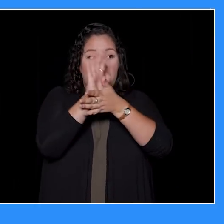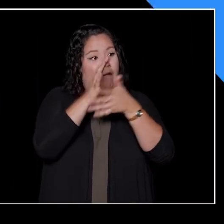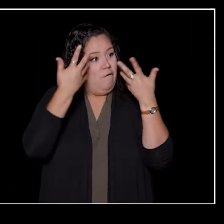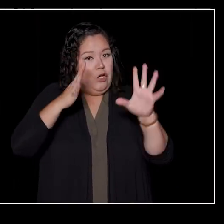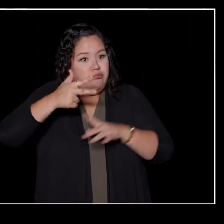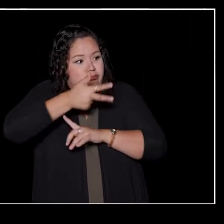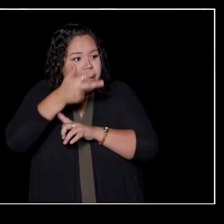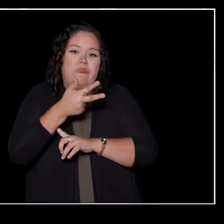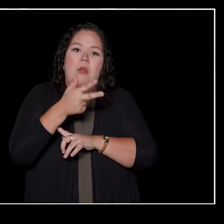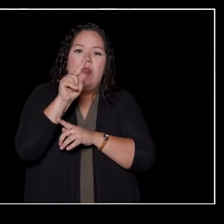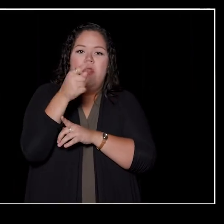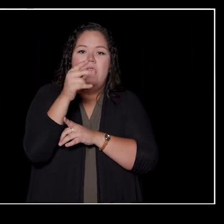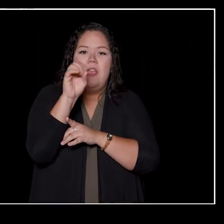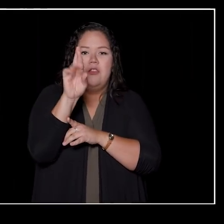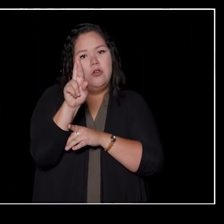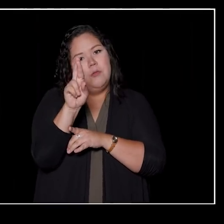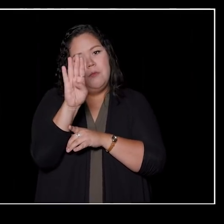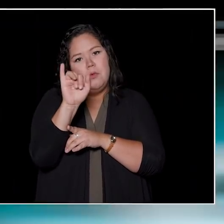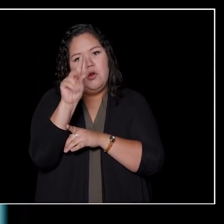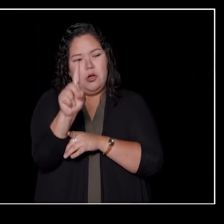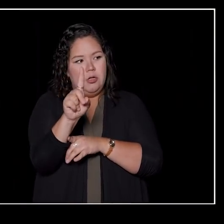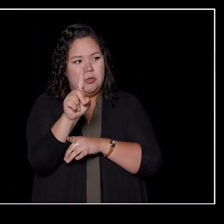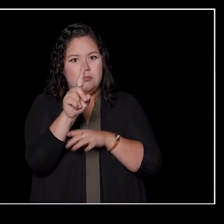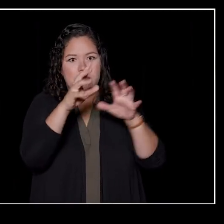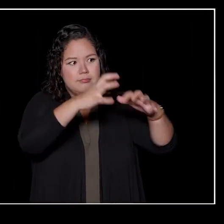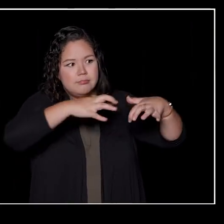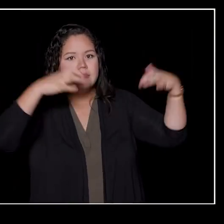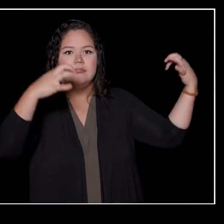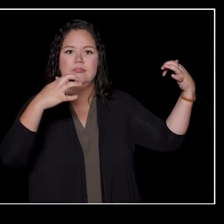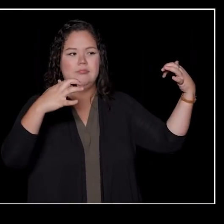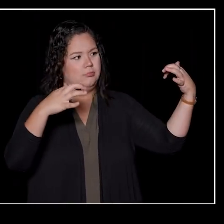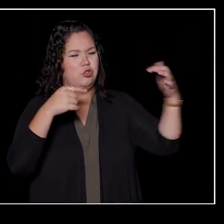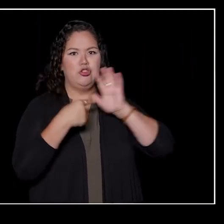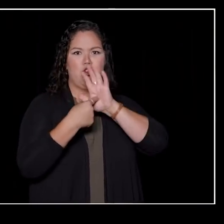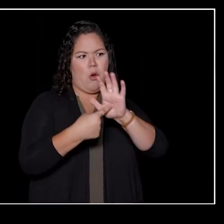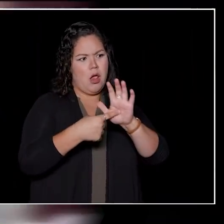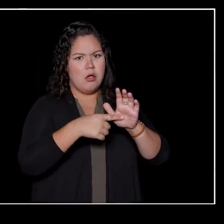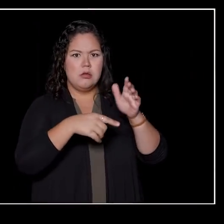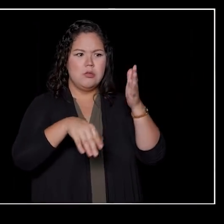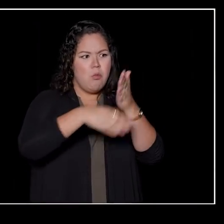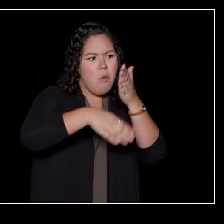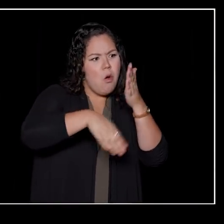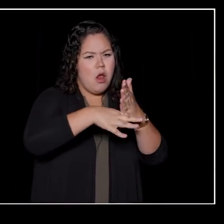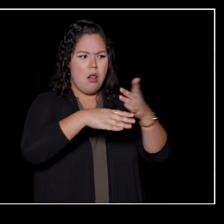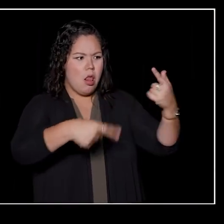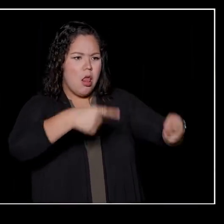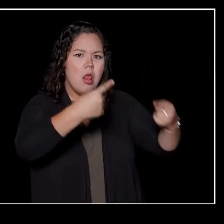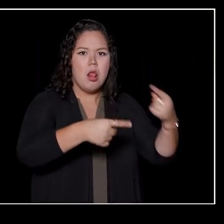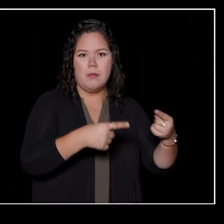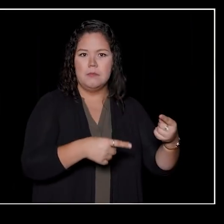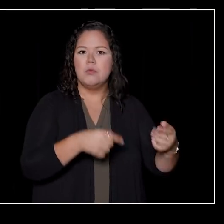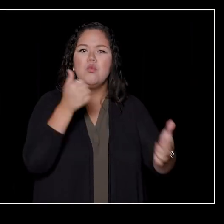Is it A, "She's The Man", B, "The Butterfly Effect", C, "Age of Adaline",